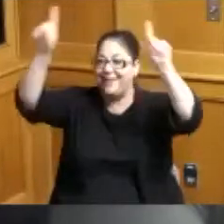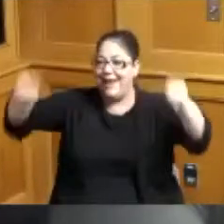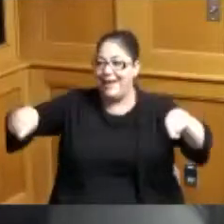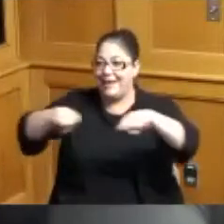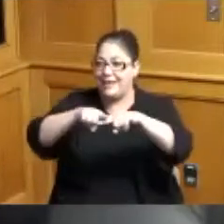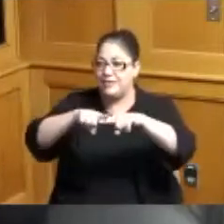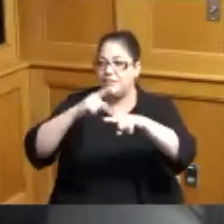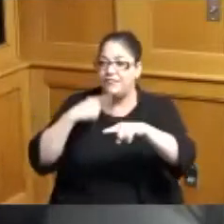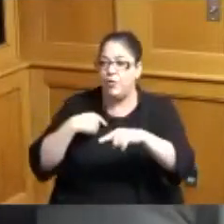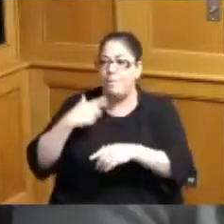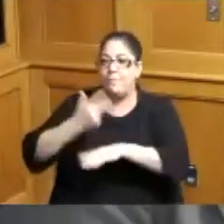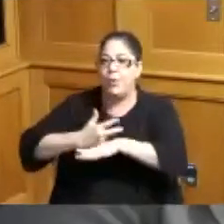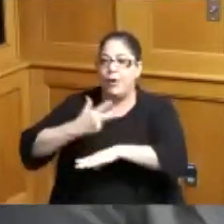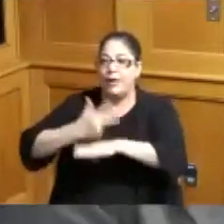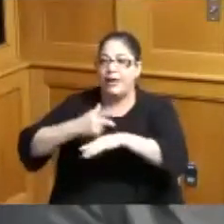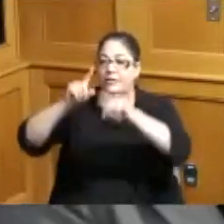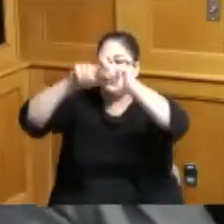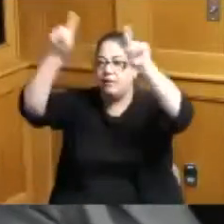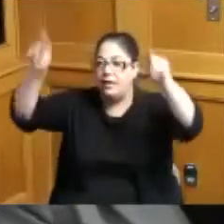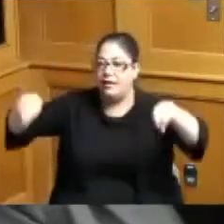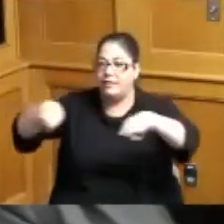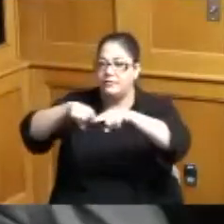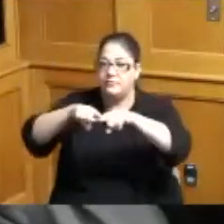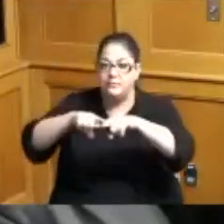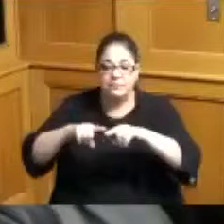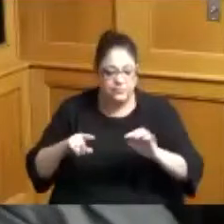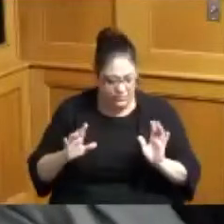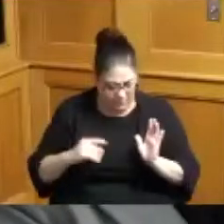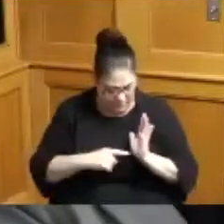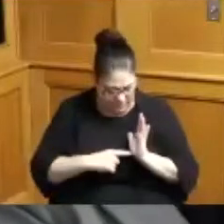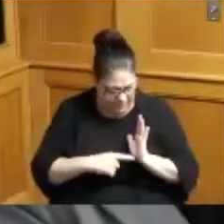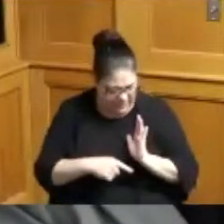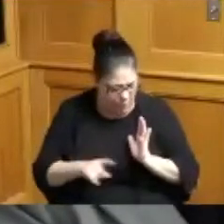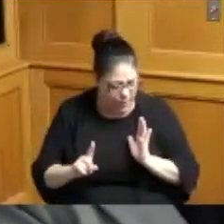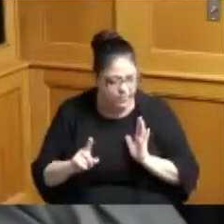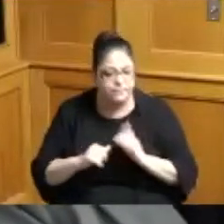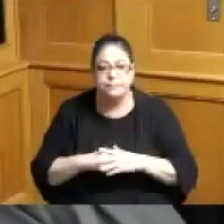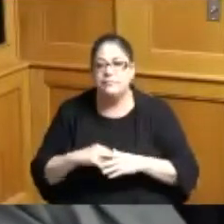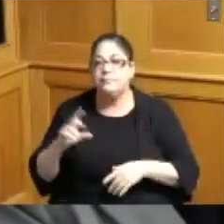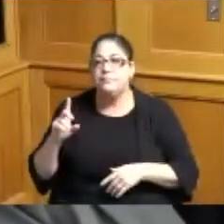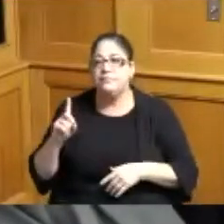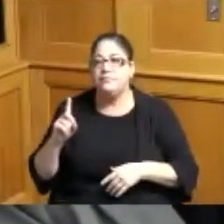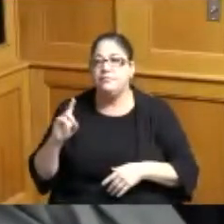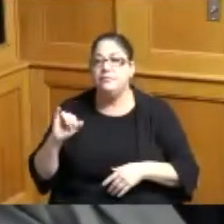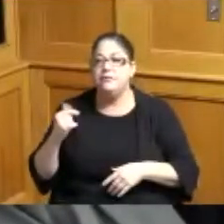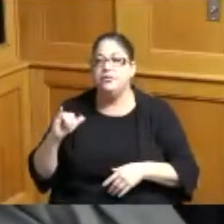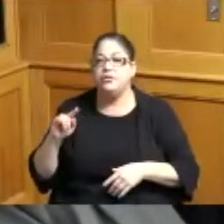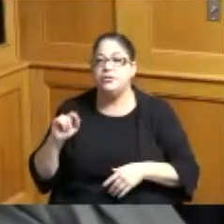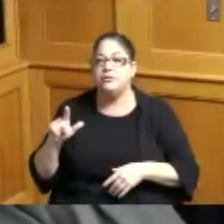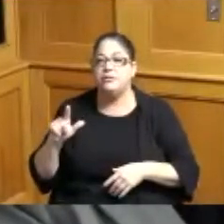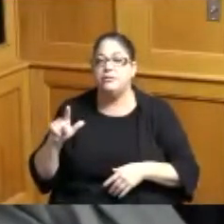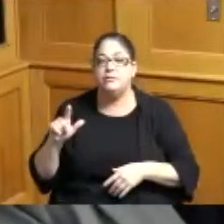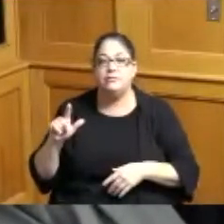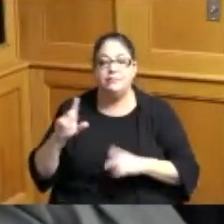for parking signage on here is that the digital parking signage certainly supported